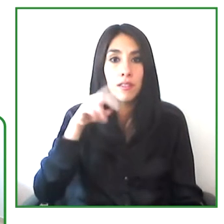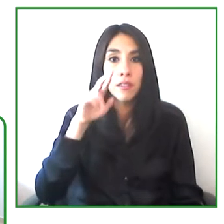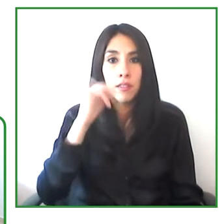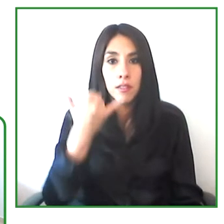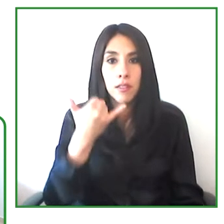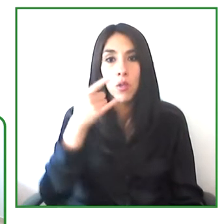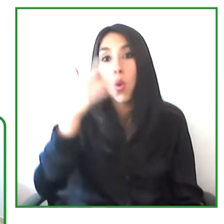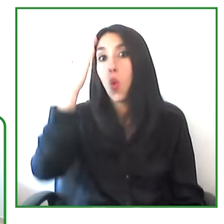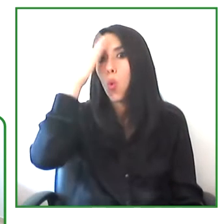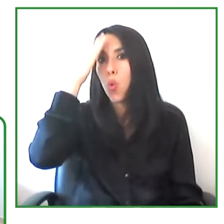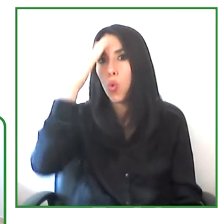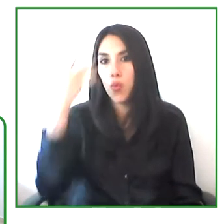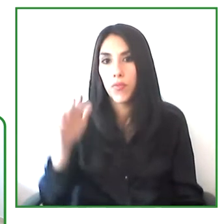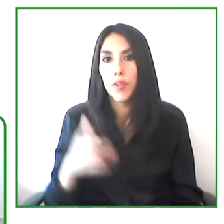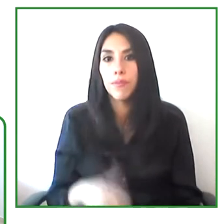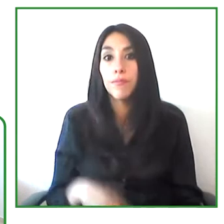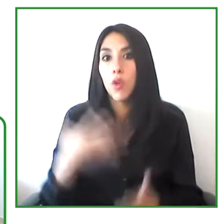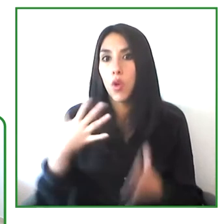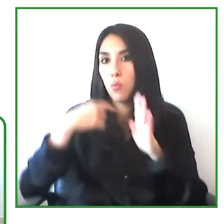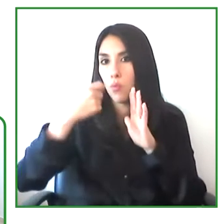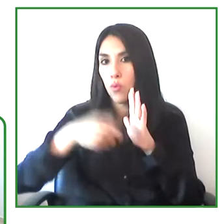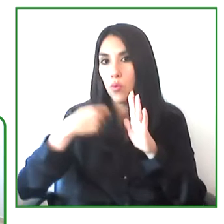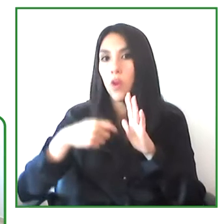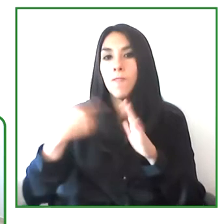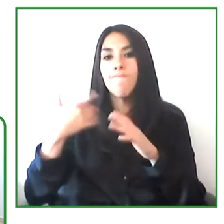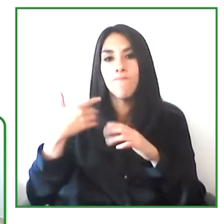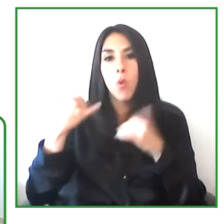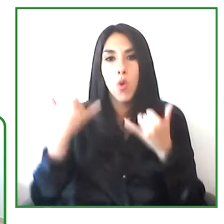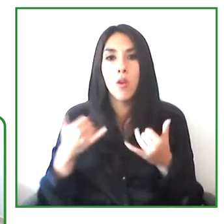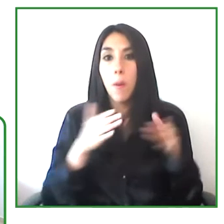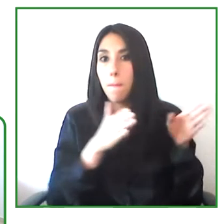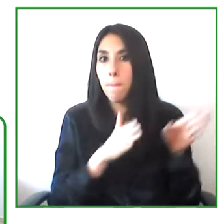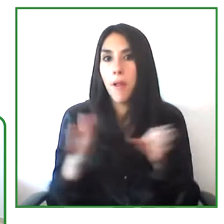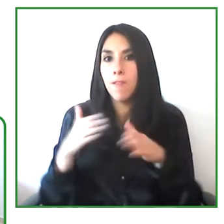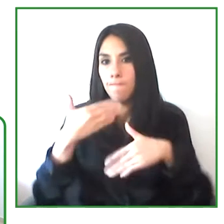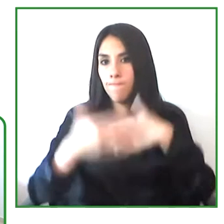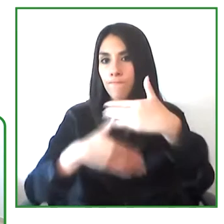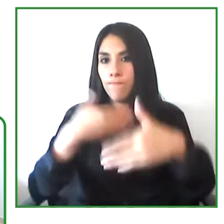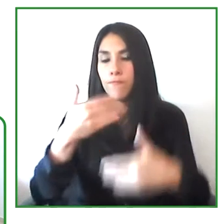the Pacto de Productividad is expanding its